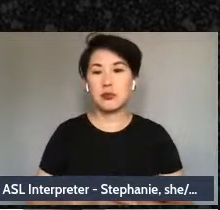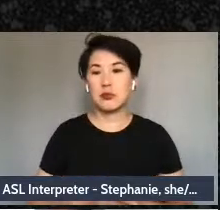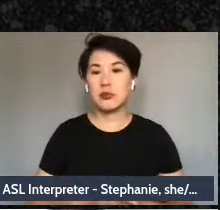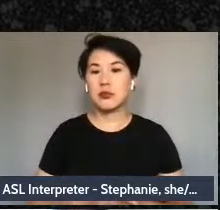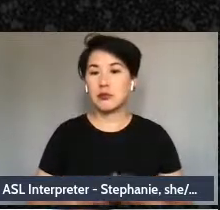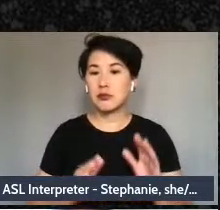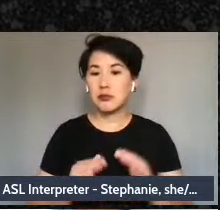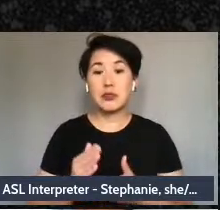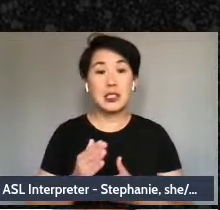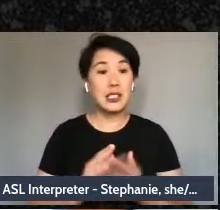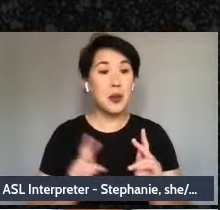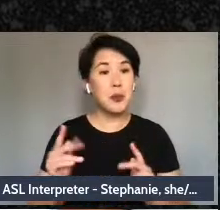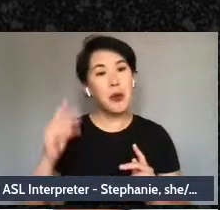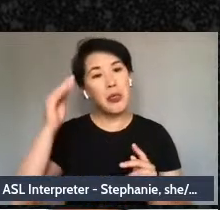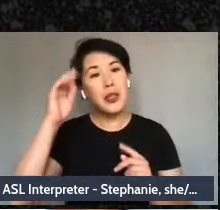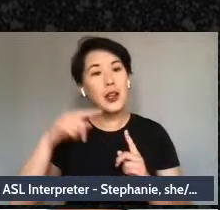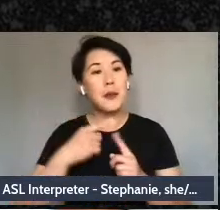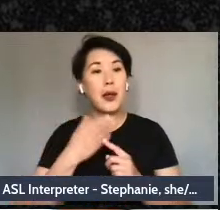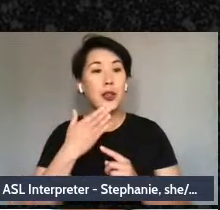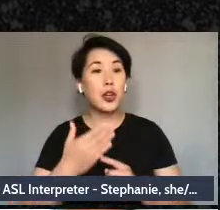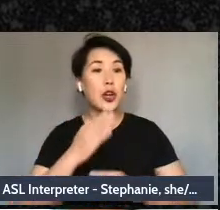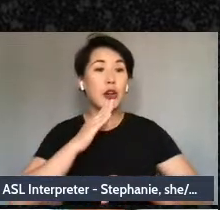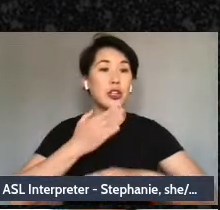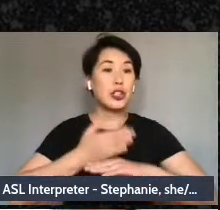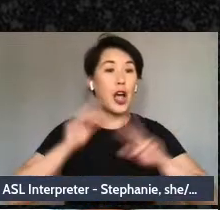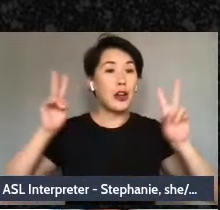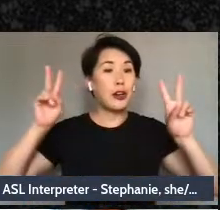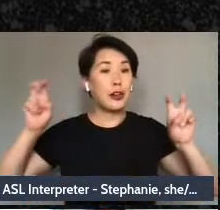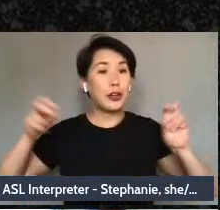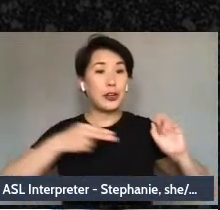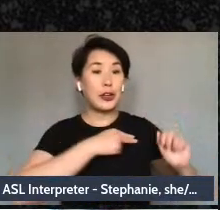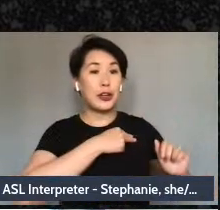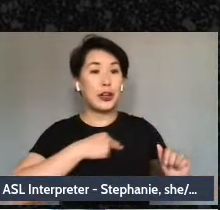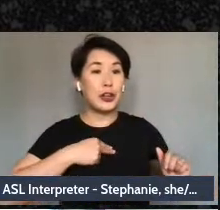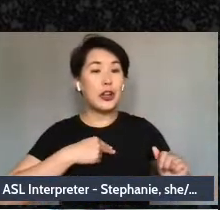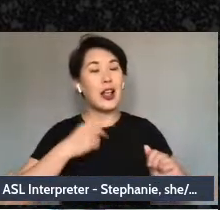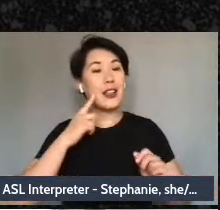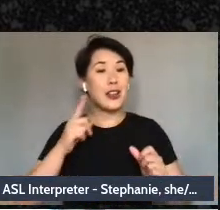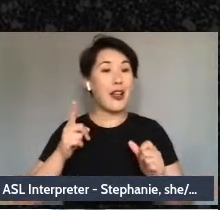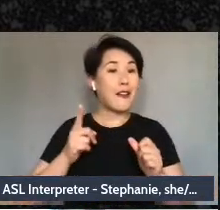and label a lot as a first-generation immigrant from the global South